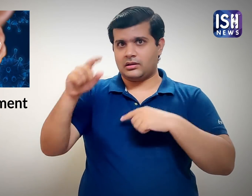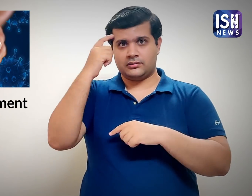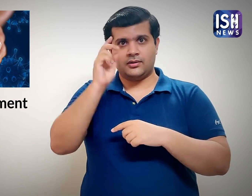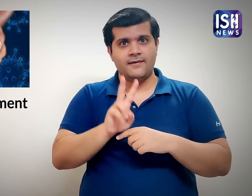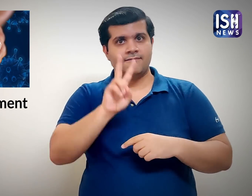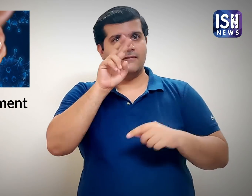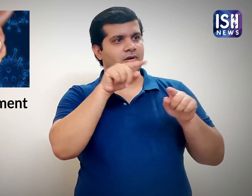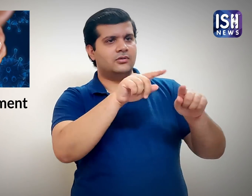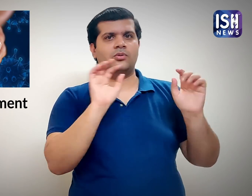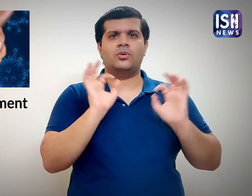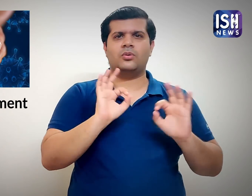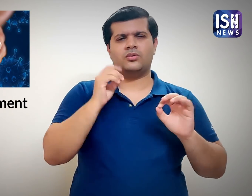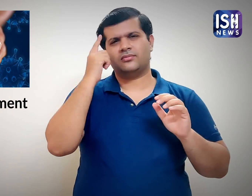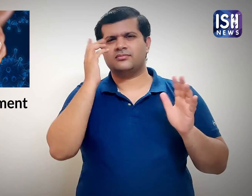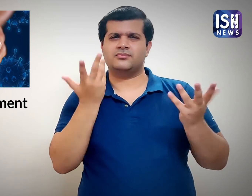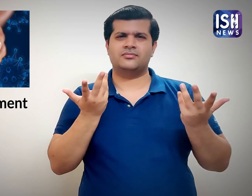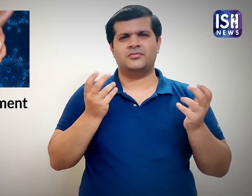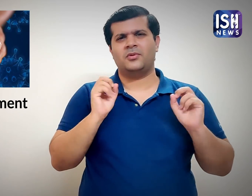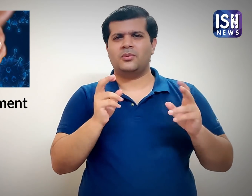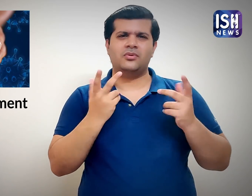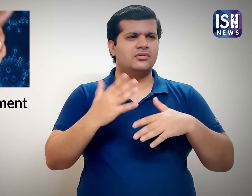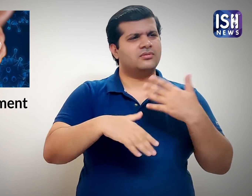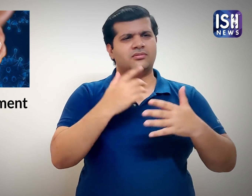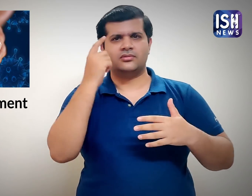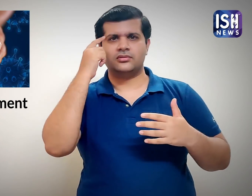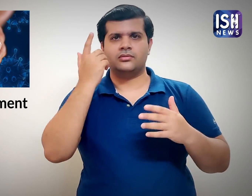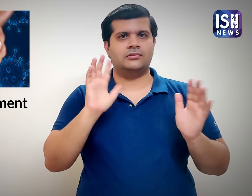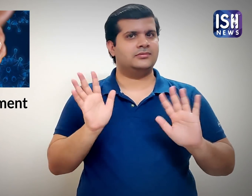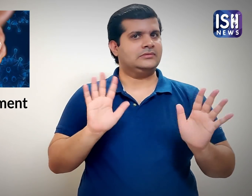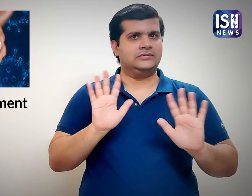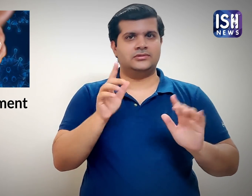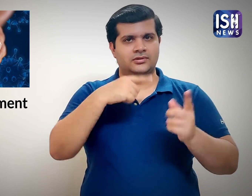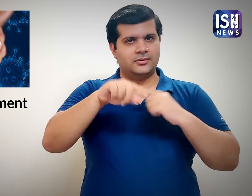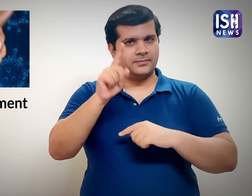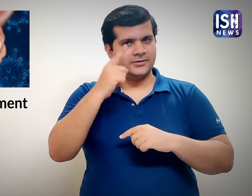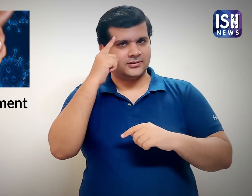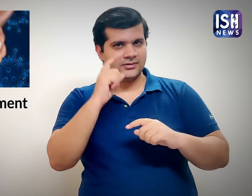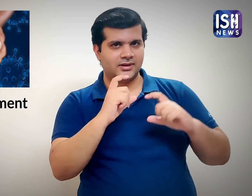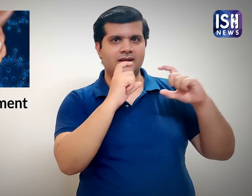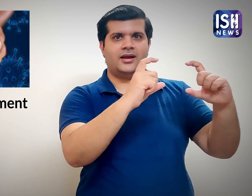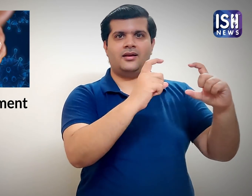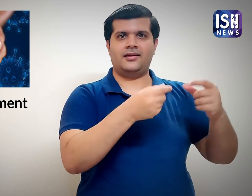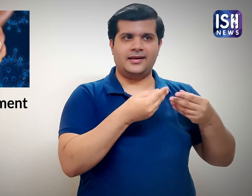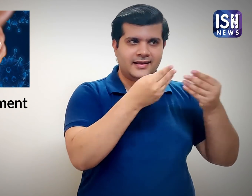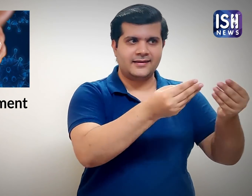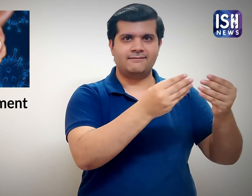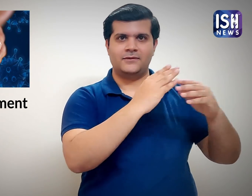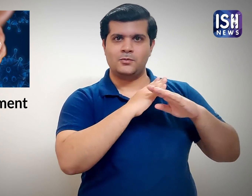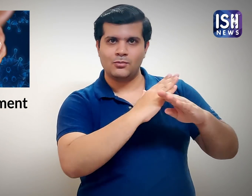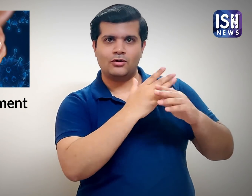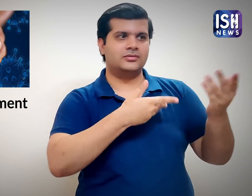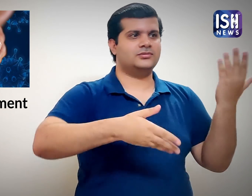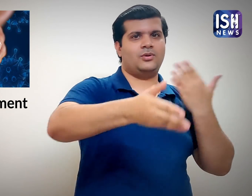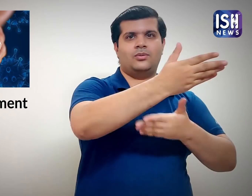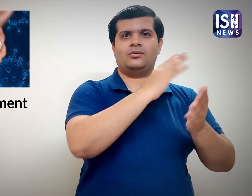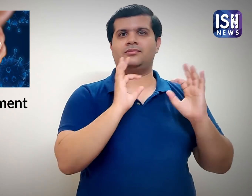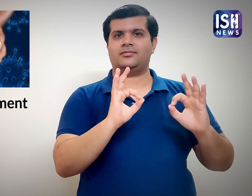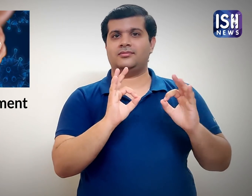We do not value it. We need to care for it and protect it.